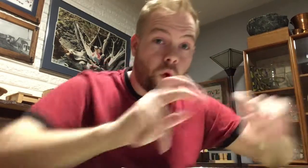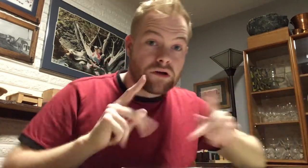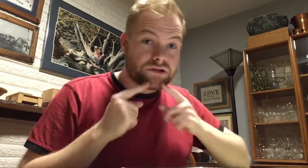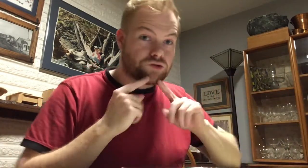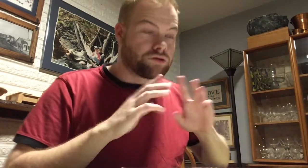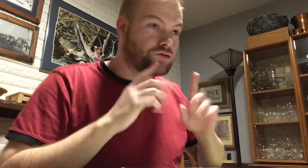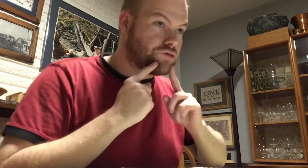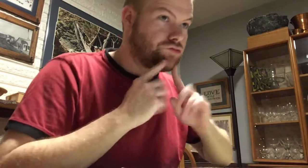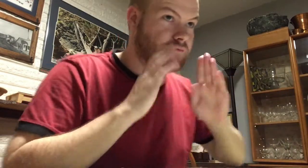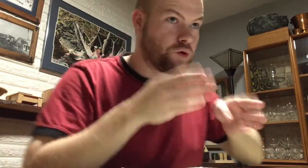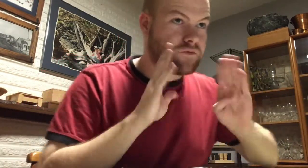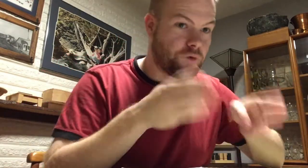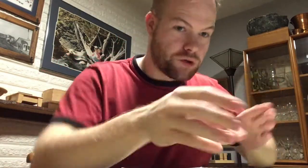Okay seriously, seriously. Focus. Focus.